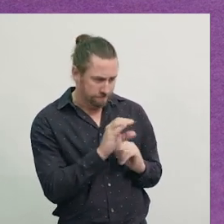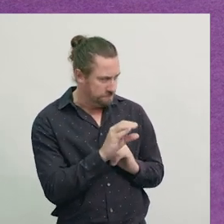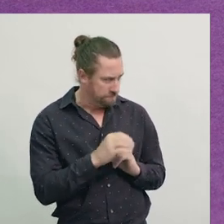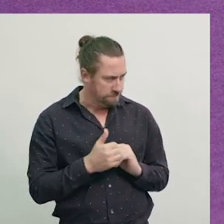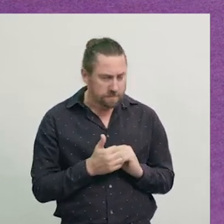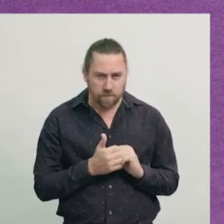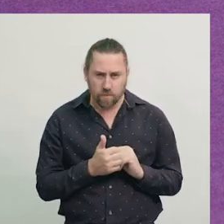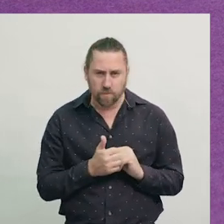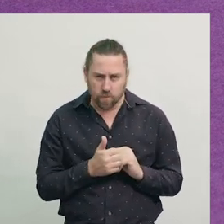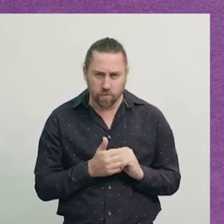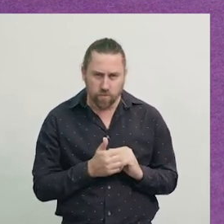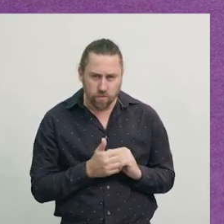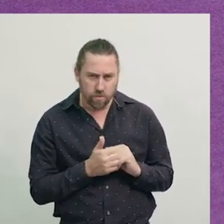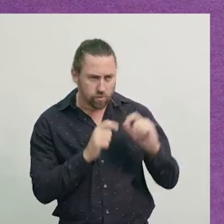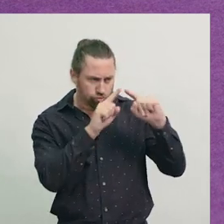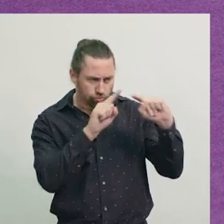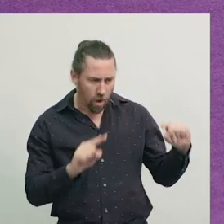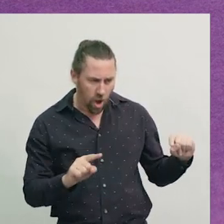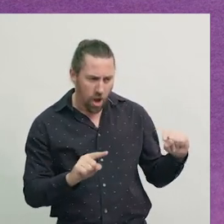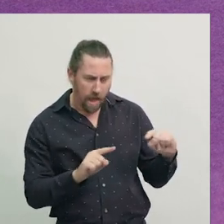and this triangle is going to fit in here. All right, now.